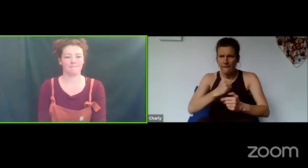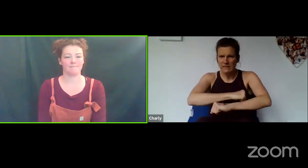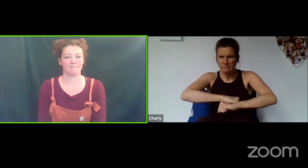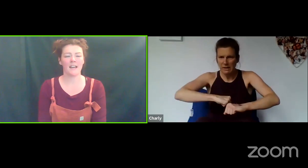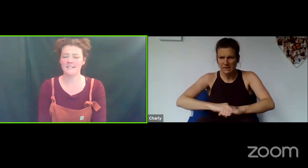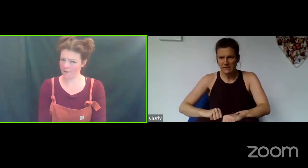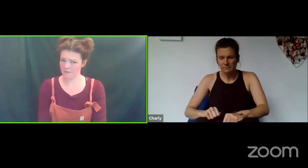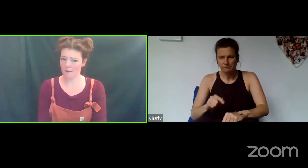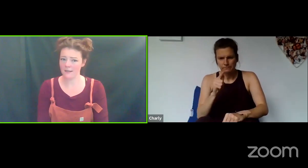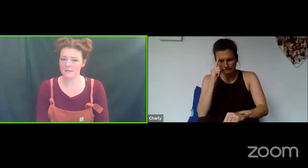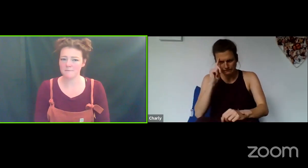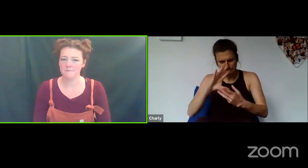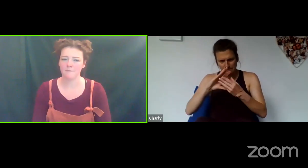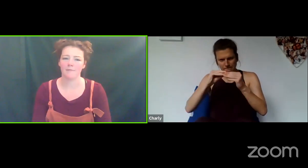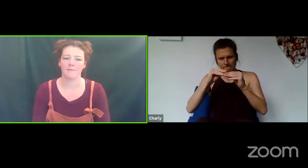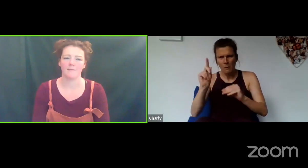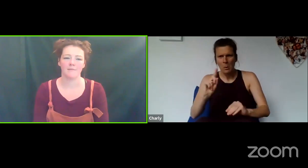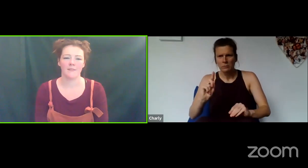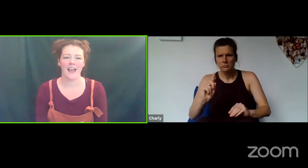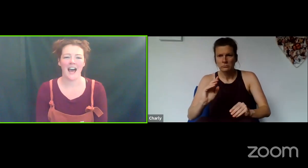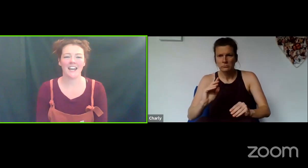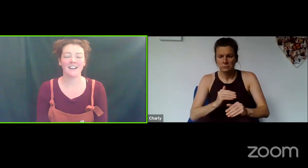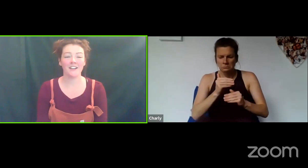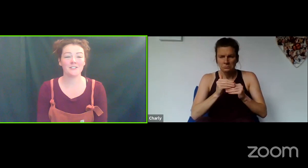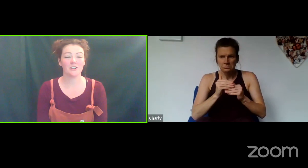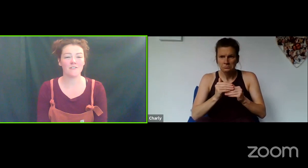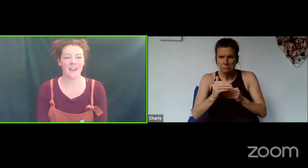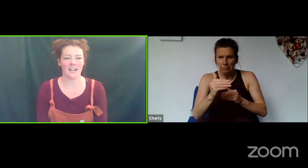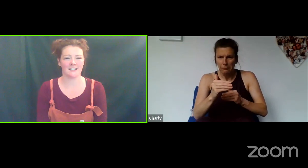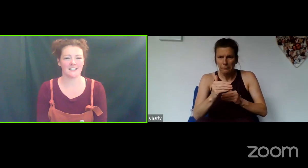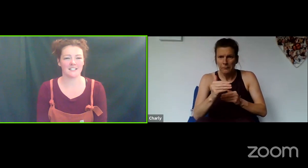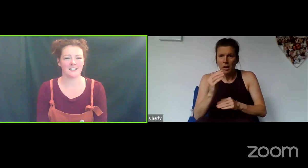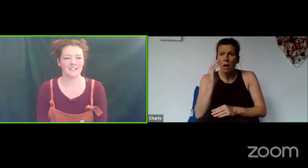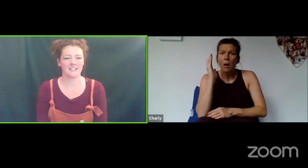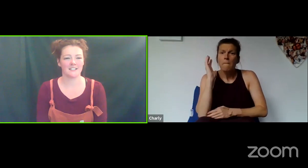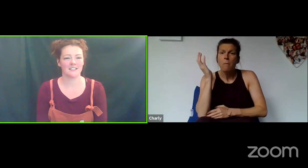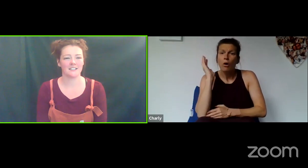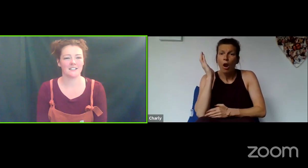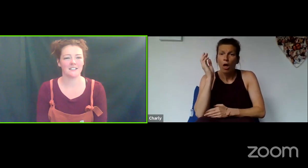a safe space, and I'd like you to create